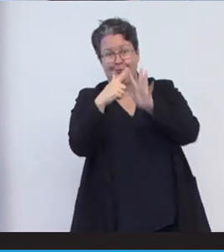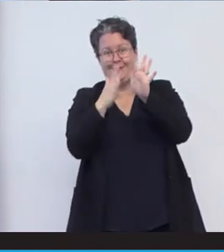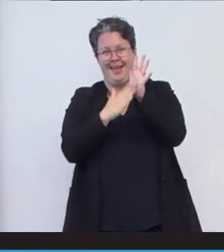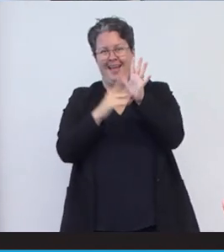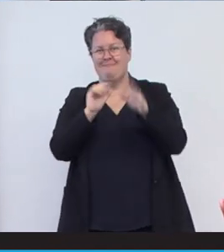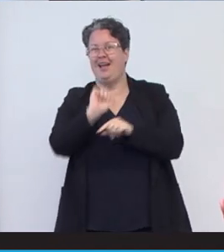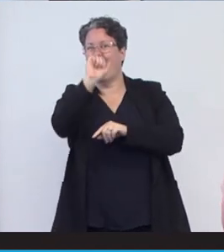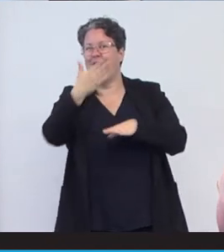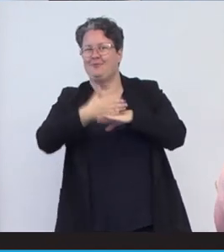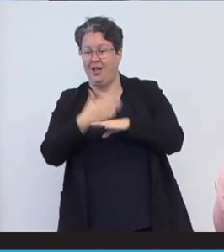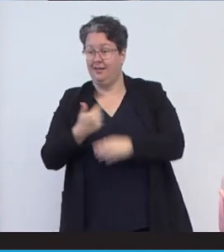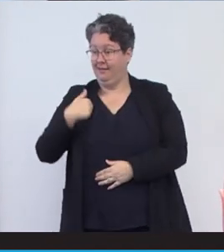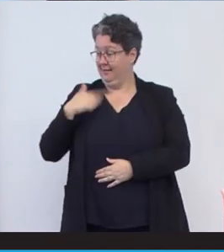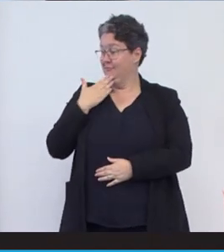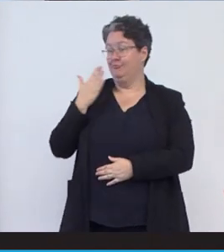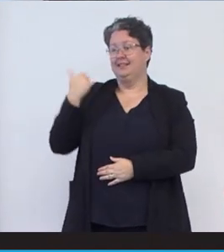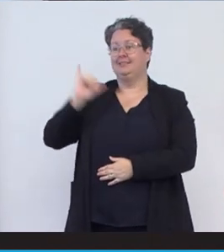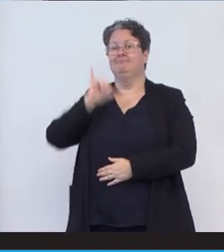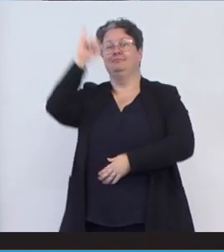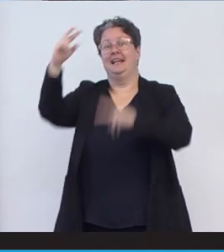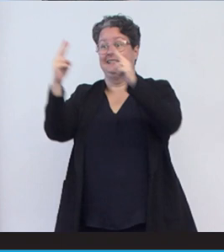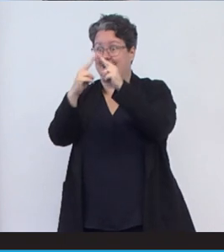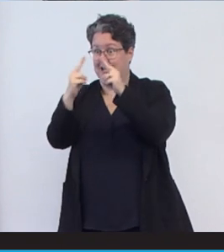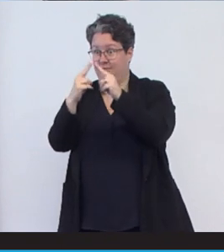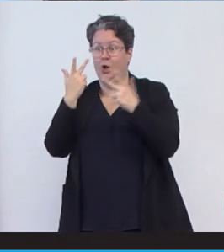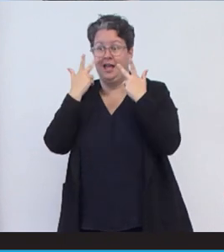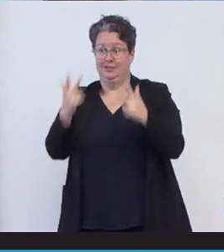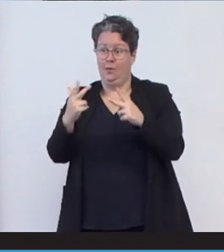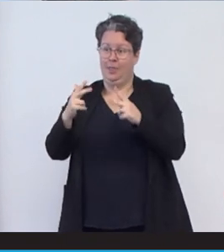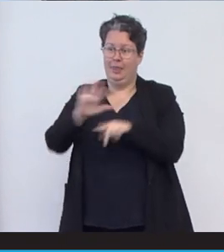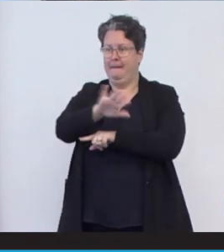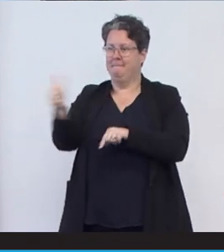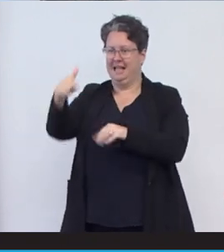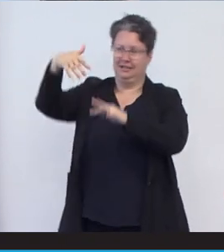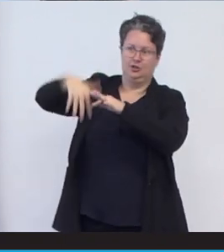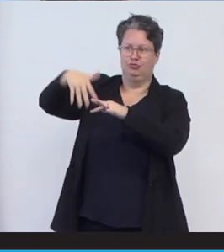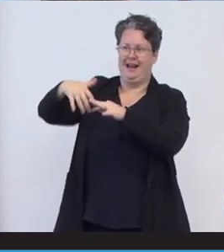was actually up in Townsville recently and I saw the master shredder van pulling up,